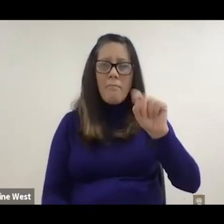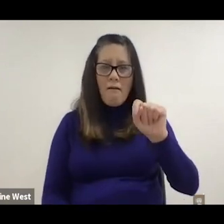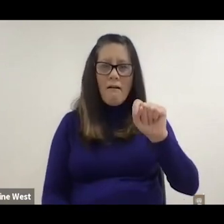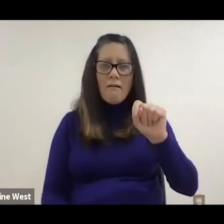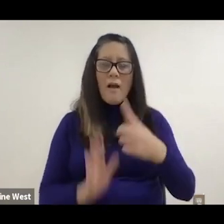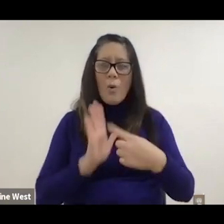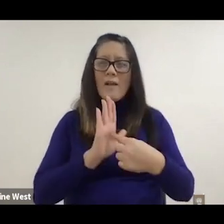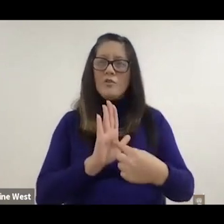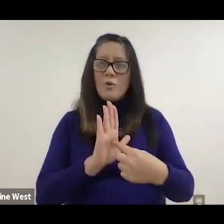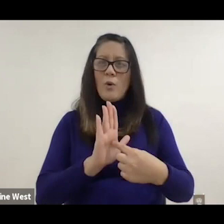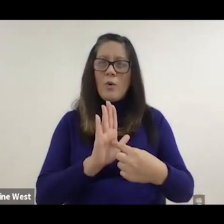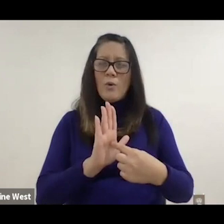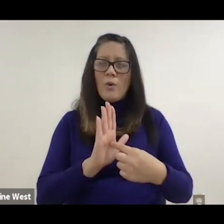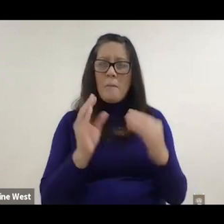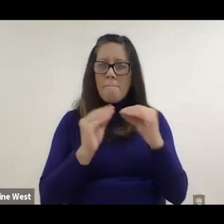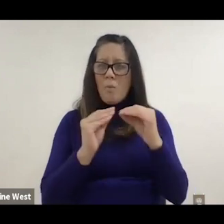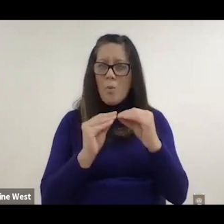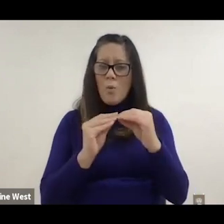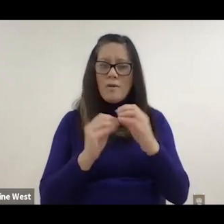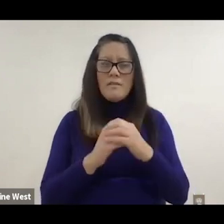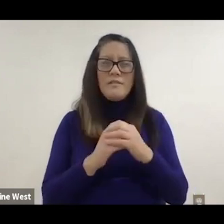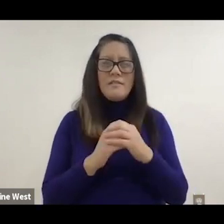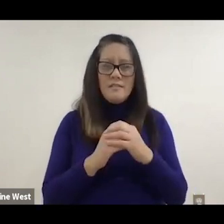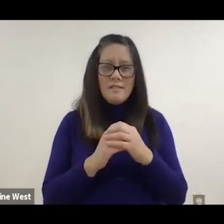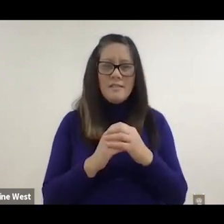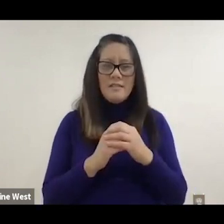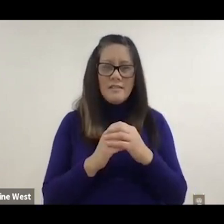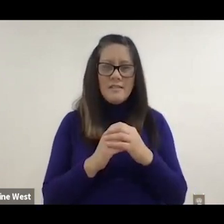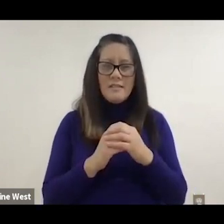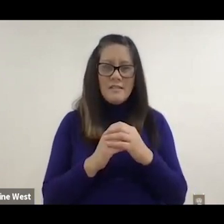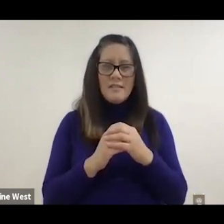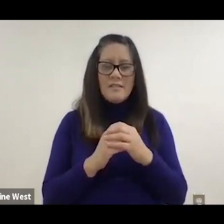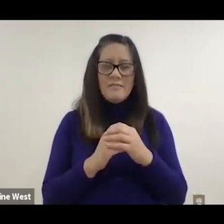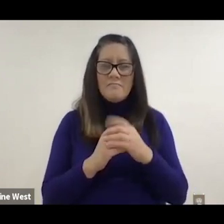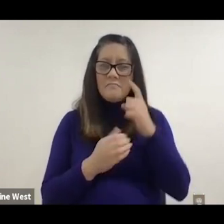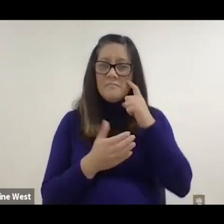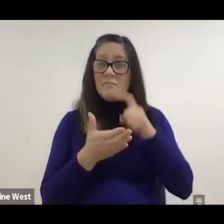feature because of disability weakened self level sideways. So if you're on a ramp or something